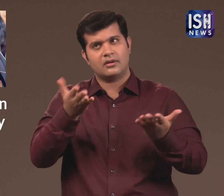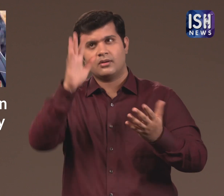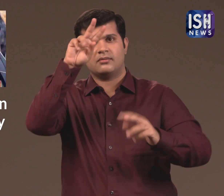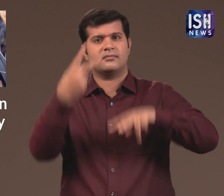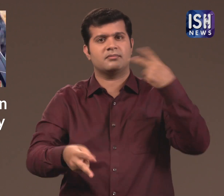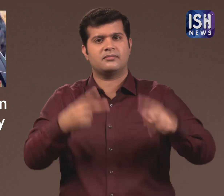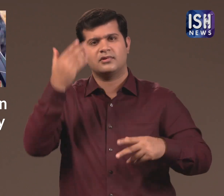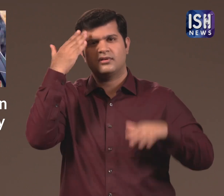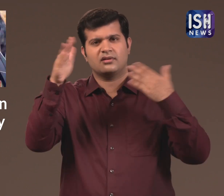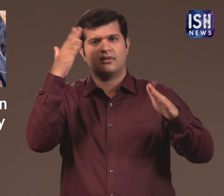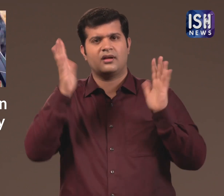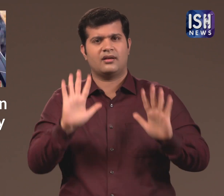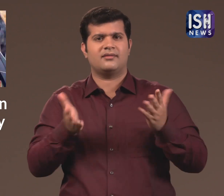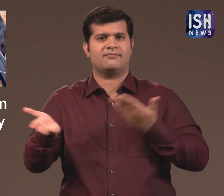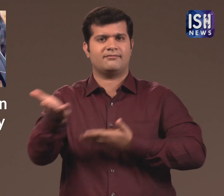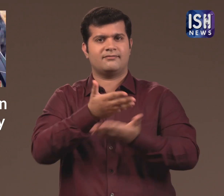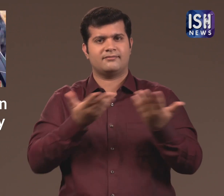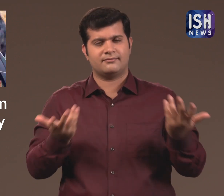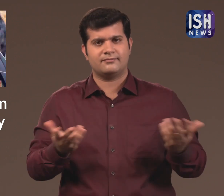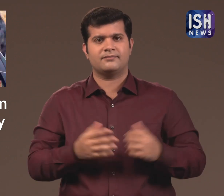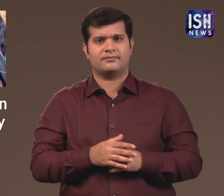This is why many fell and died.